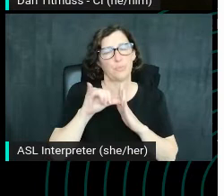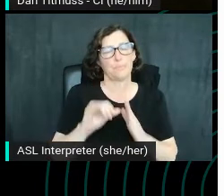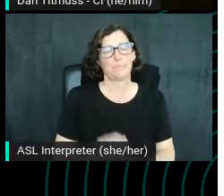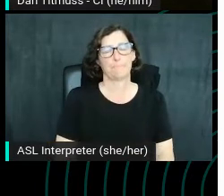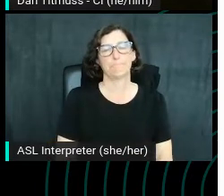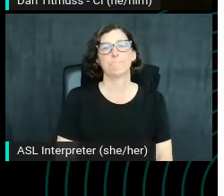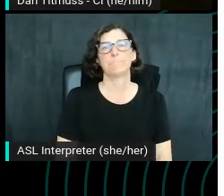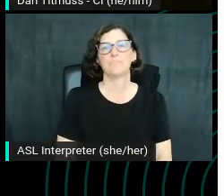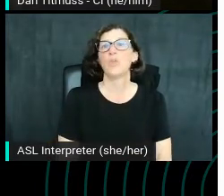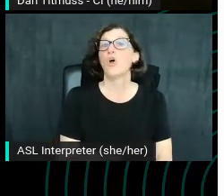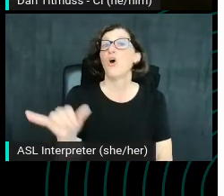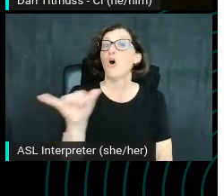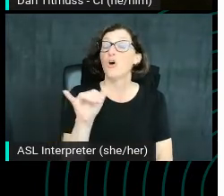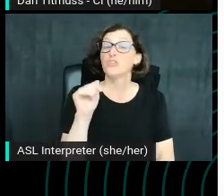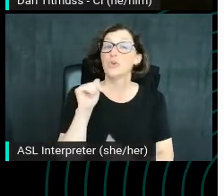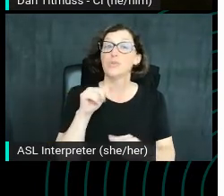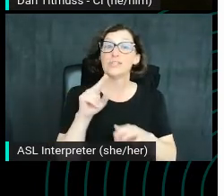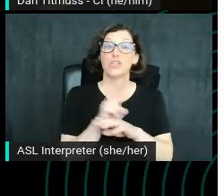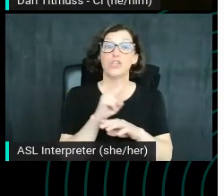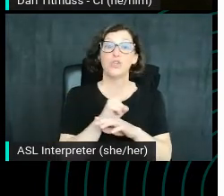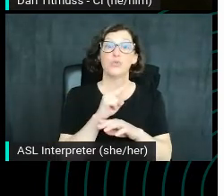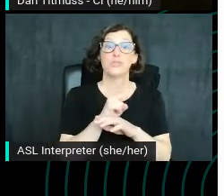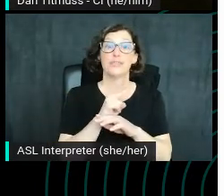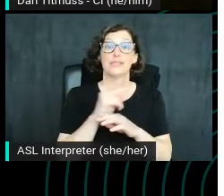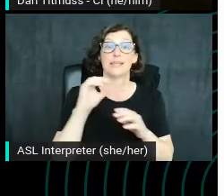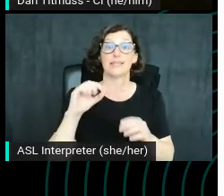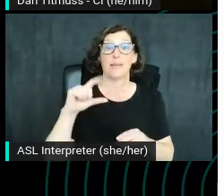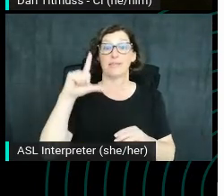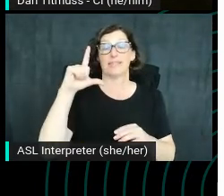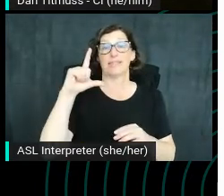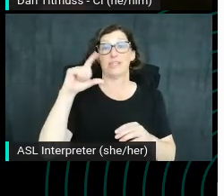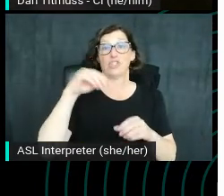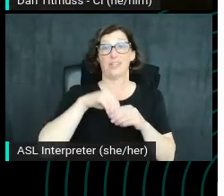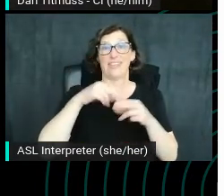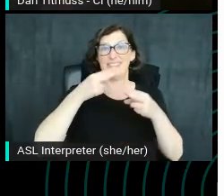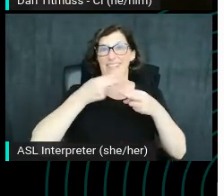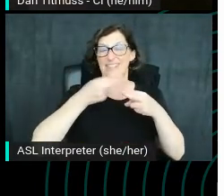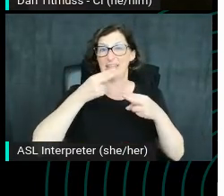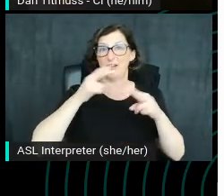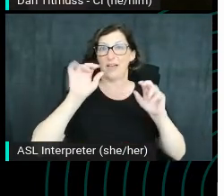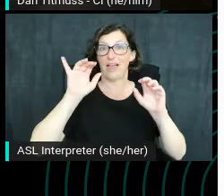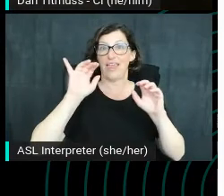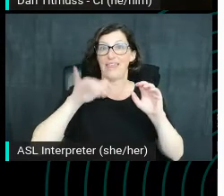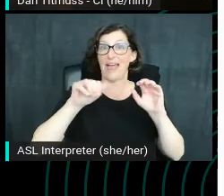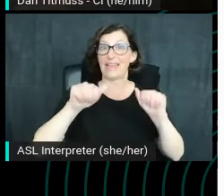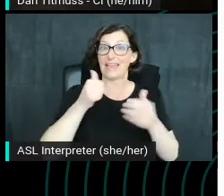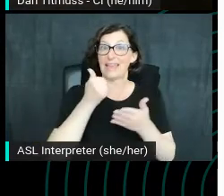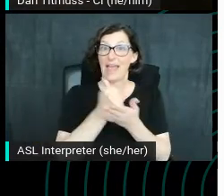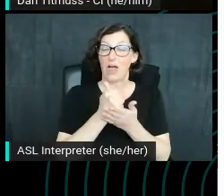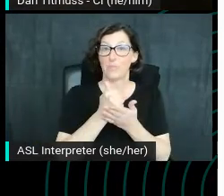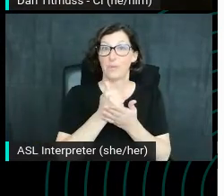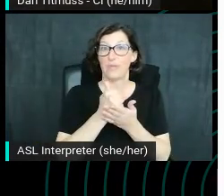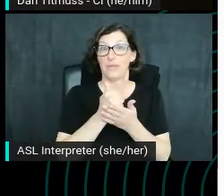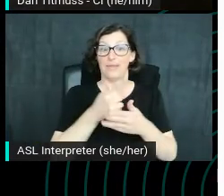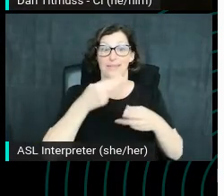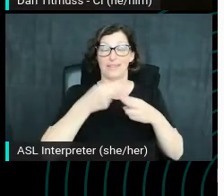It's also using capitalization in a title case which can help with making your video title stick out on the SERP.